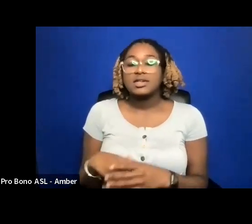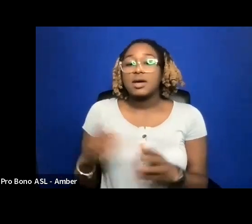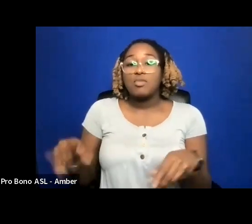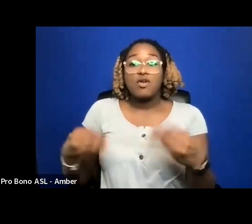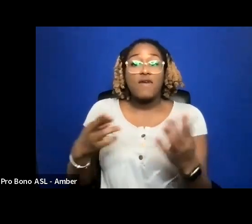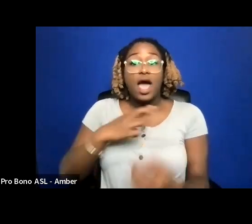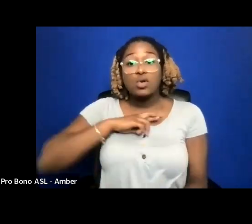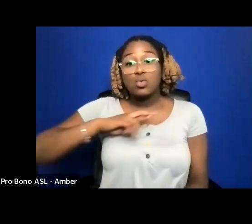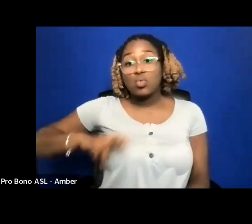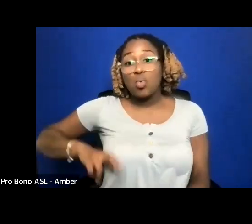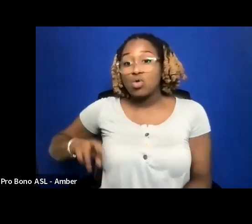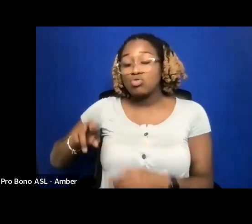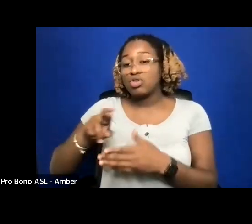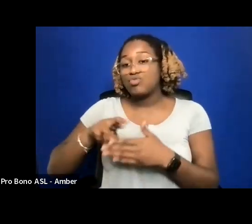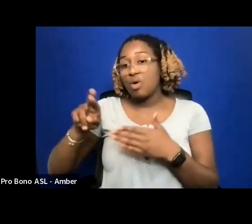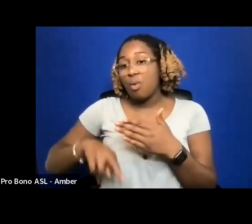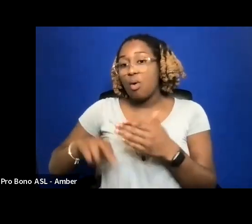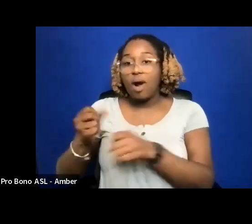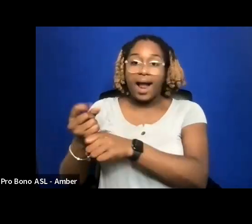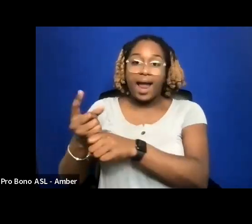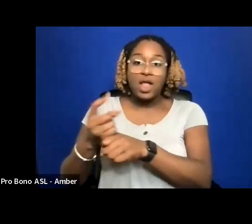THEY PROVIDE ROYALTY REPORTS FOR EVERY SIX MONTHS.